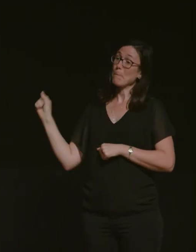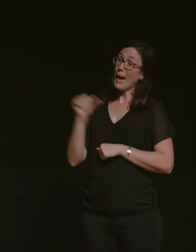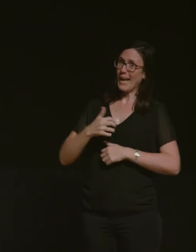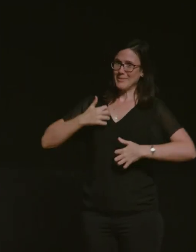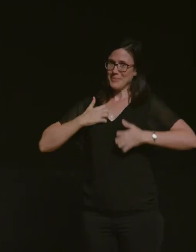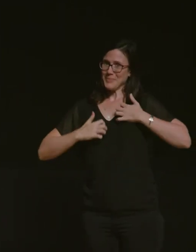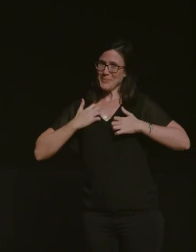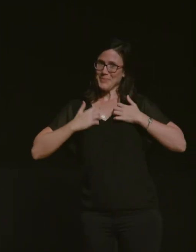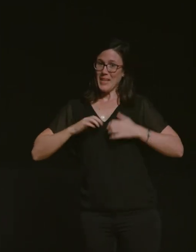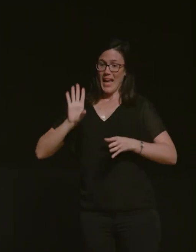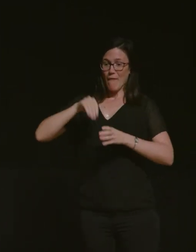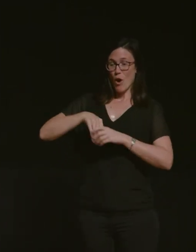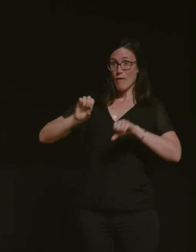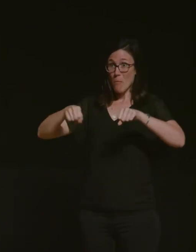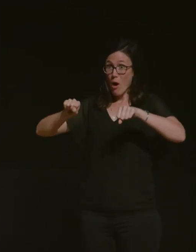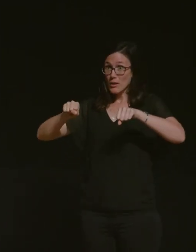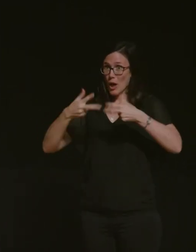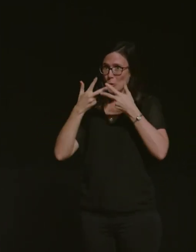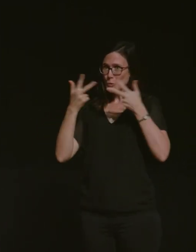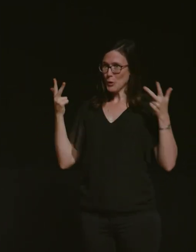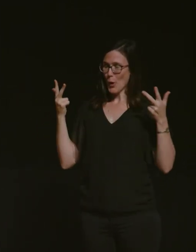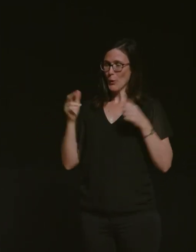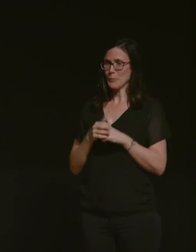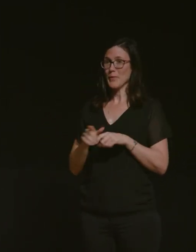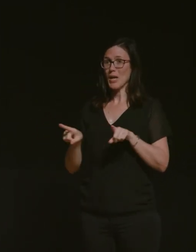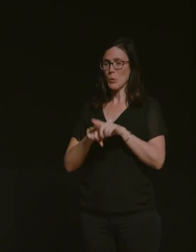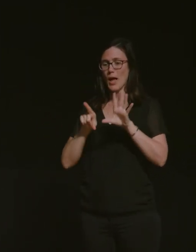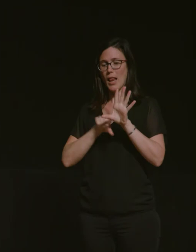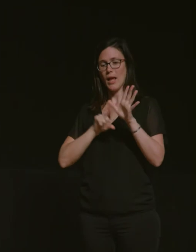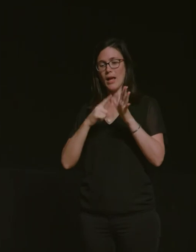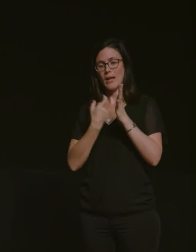a part of the motorcycle show um and yarn storytelling is a storytelling event where